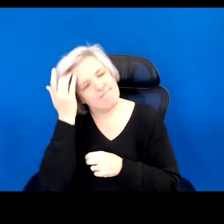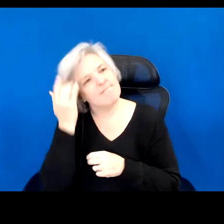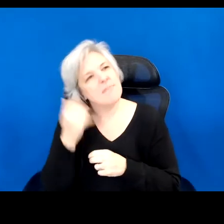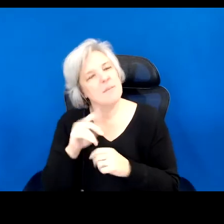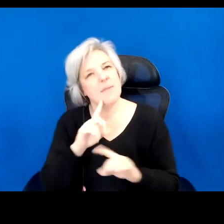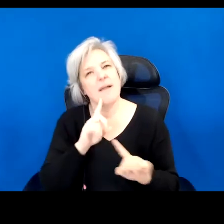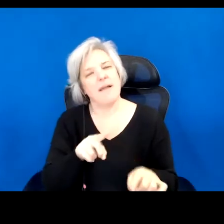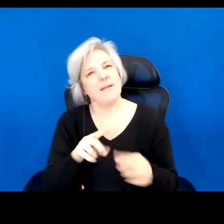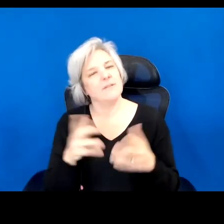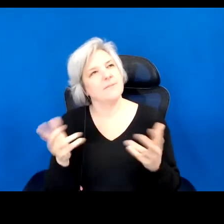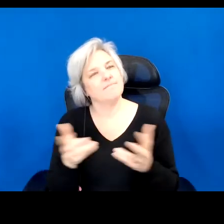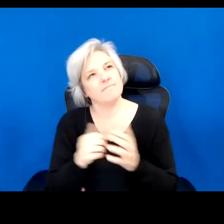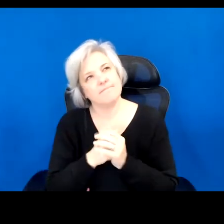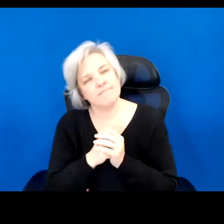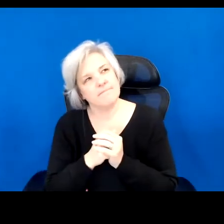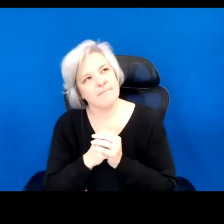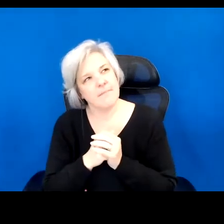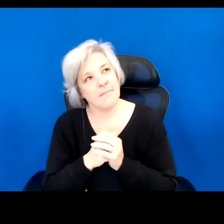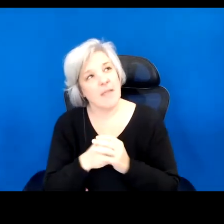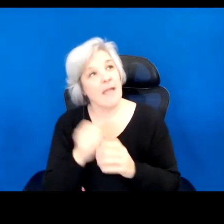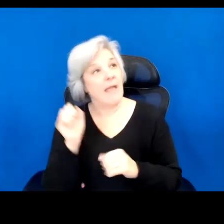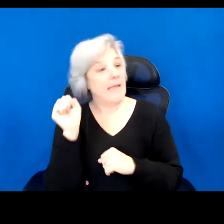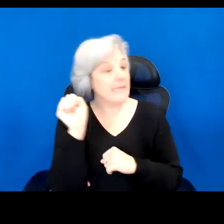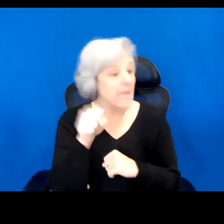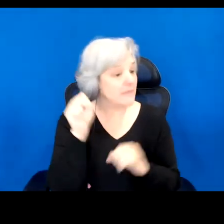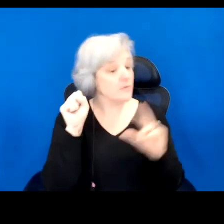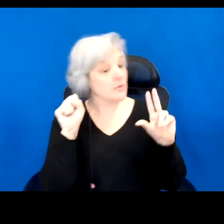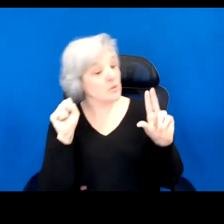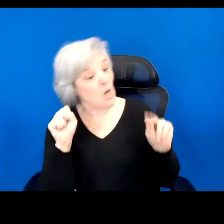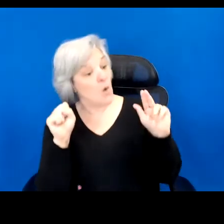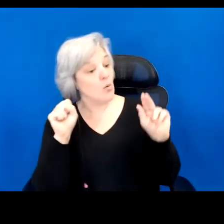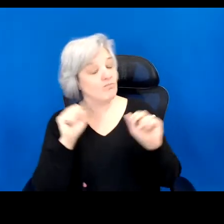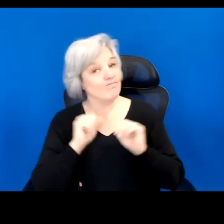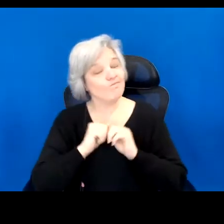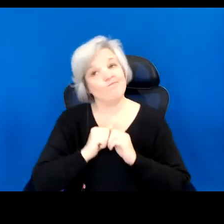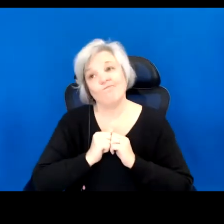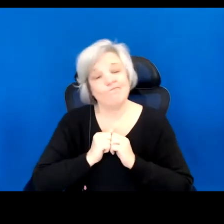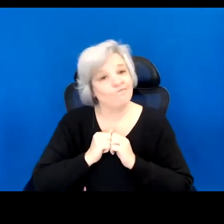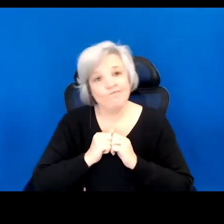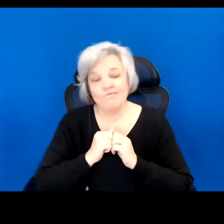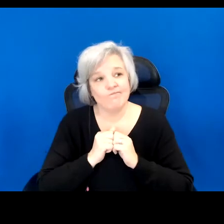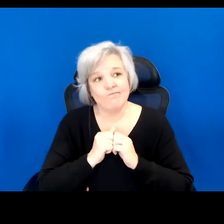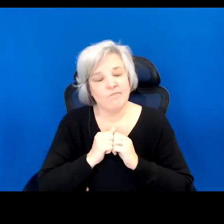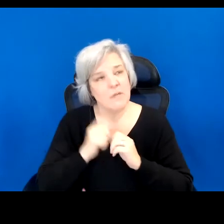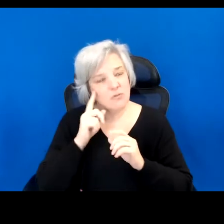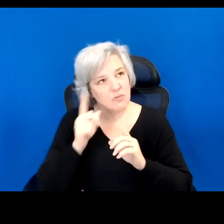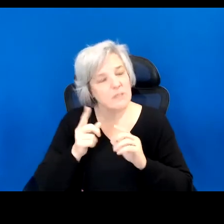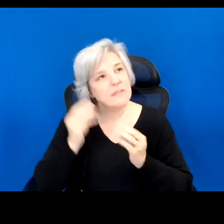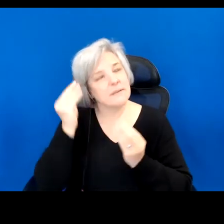Because the required not a single answer, not a reductive no or yes, but a careful inventory